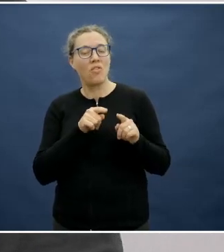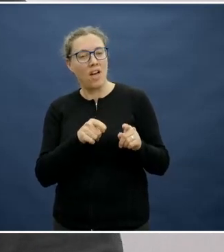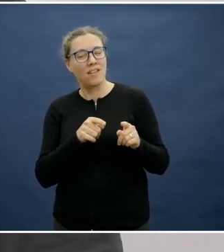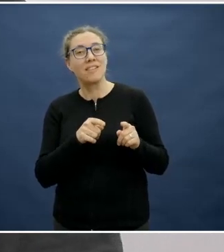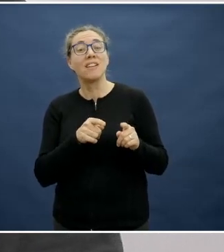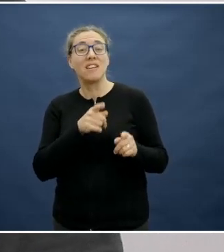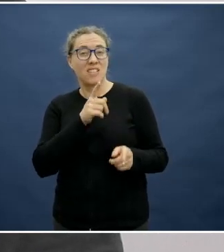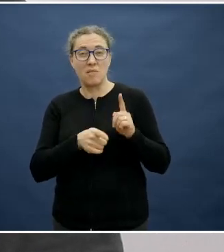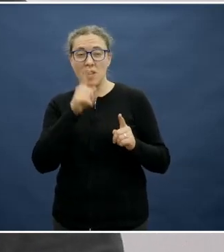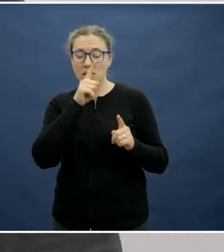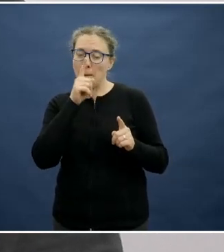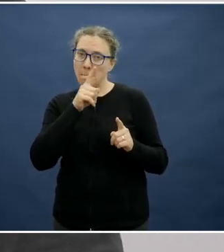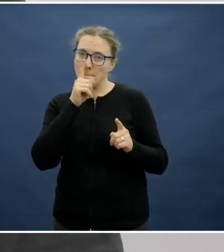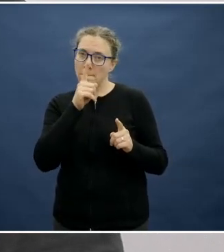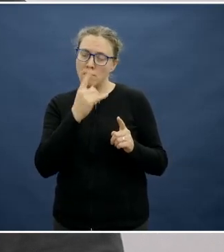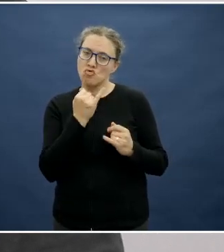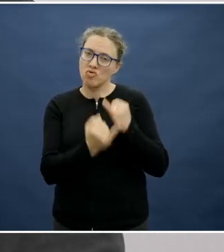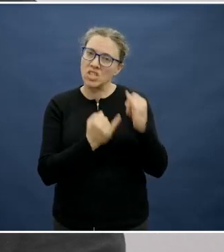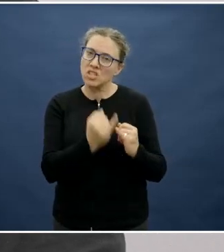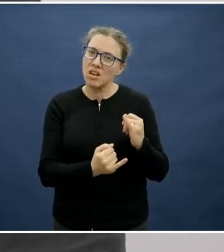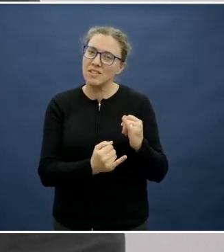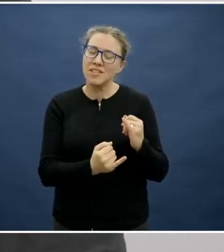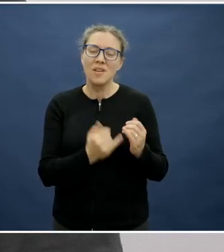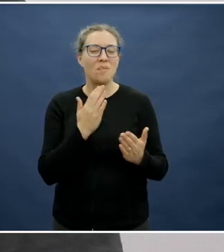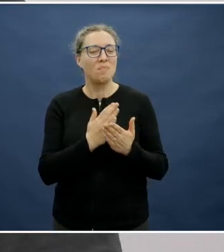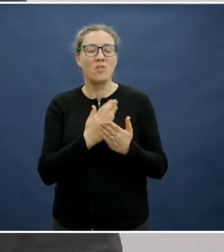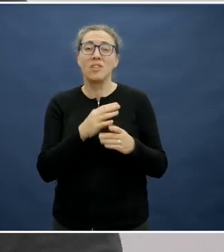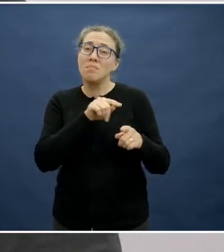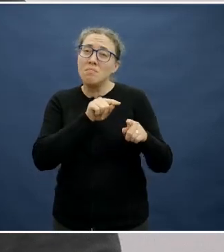somewhat unwarranted because the truth is most people literally don't actually meet